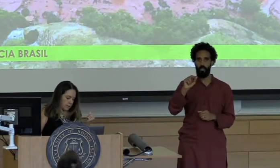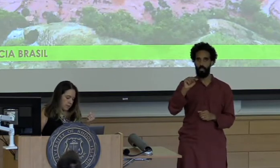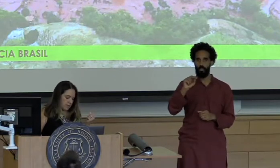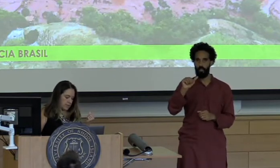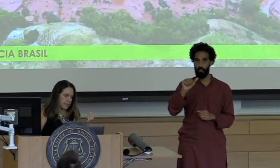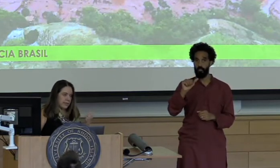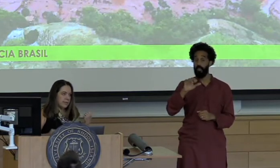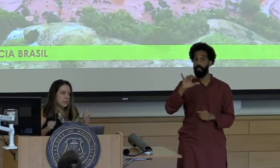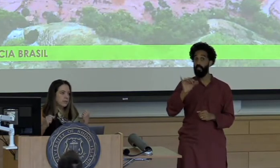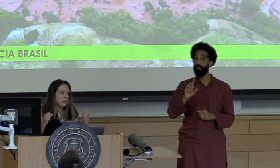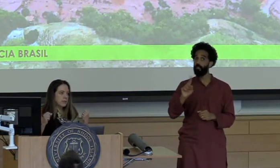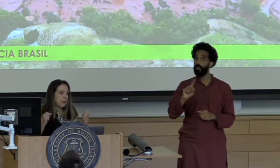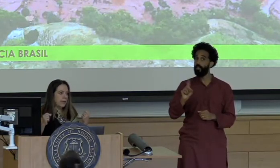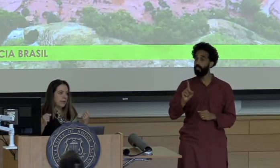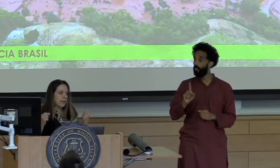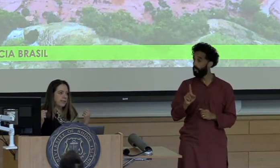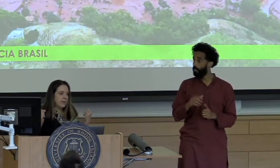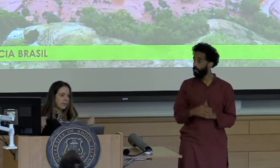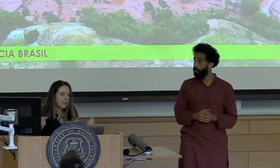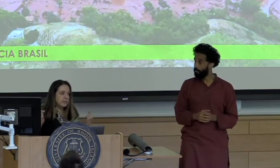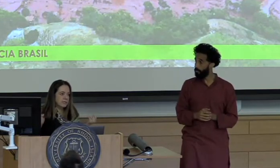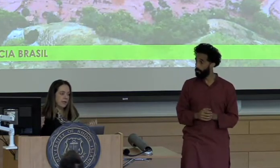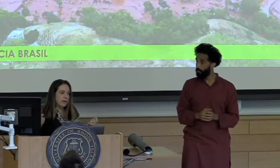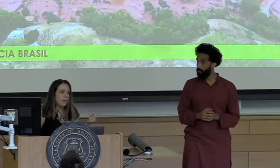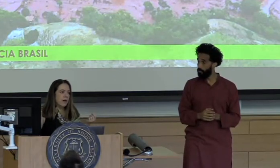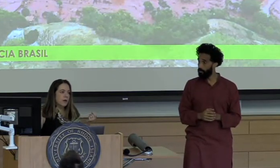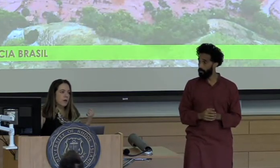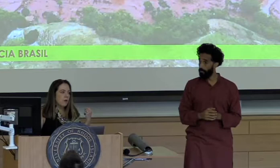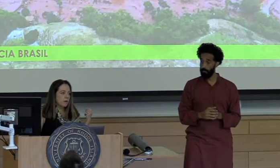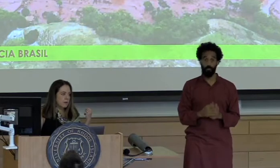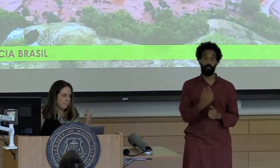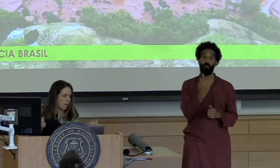Basically a tailings dam mine